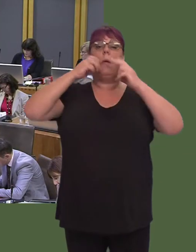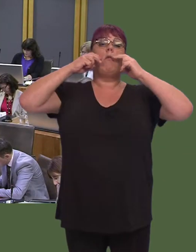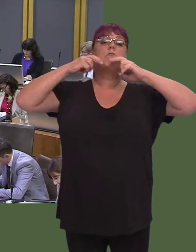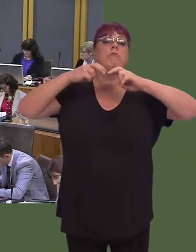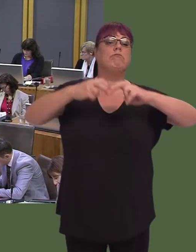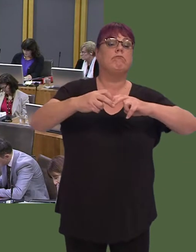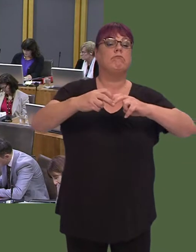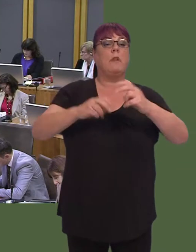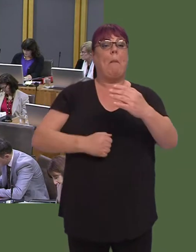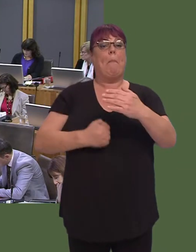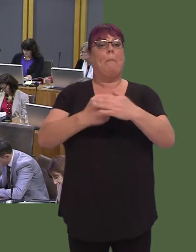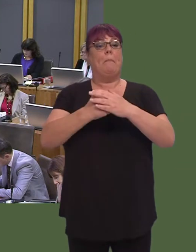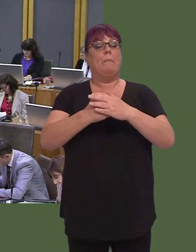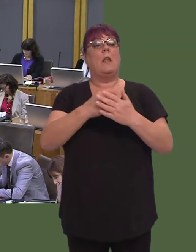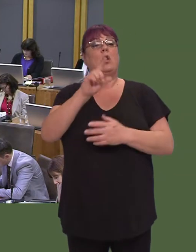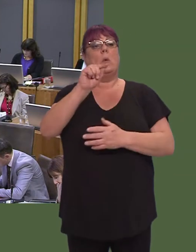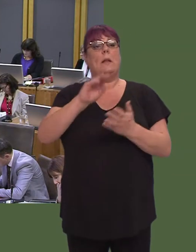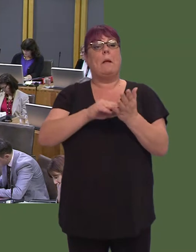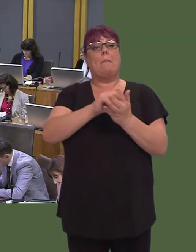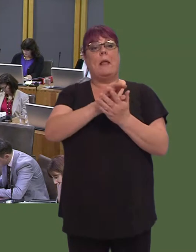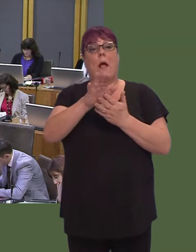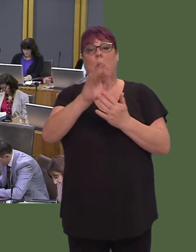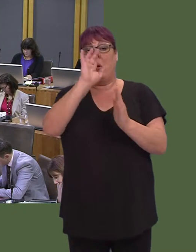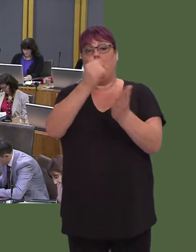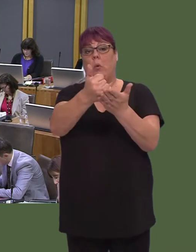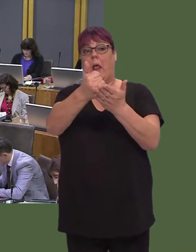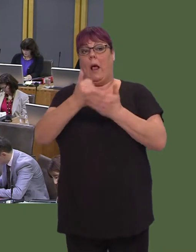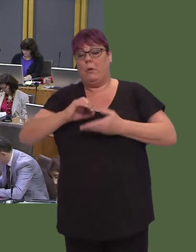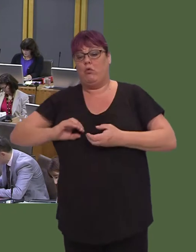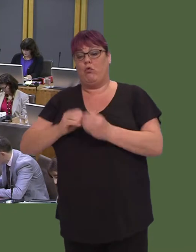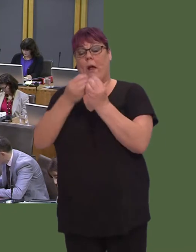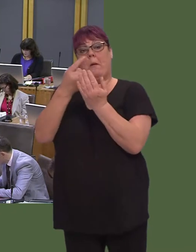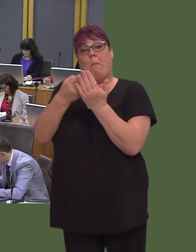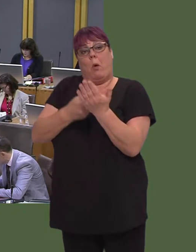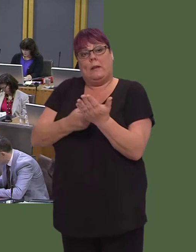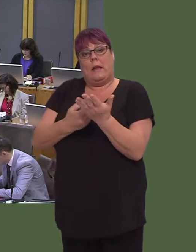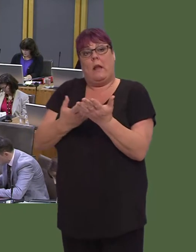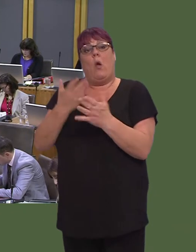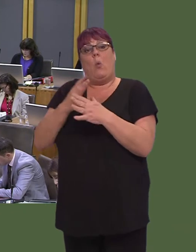will then be used to inform any future policy development alongside our work with Public Health Wales. So, a great deal of work is being done.